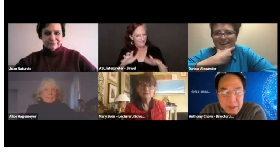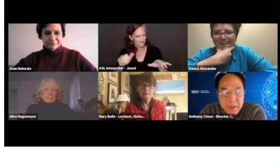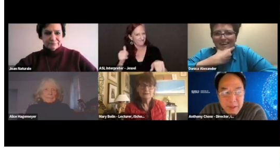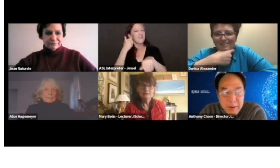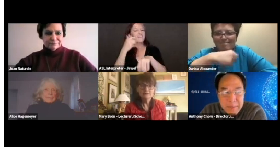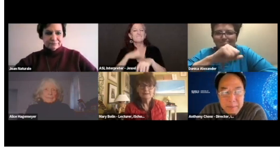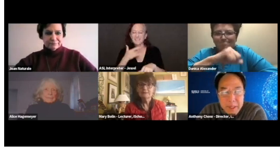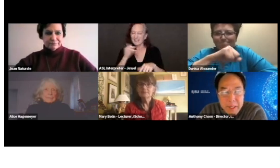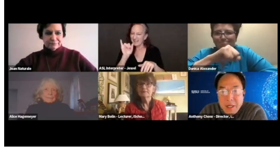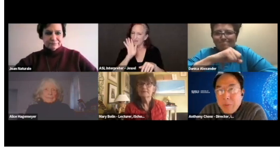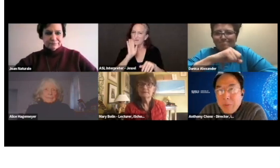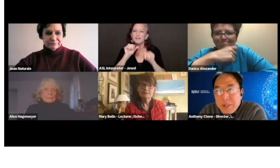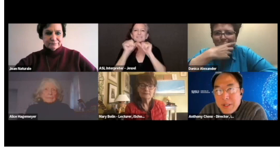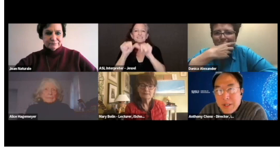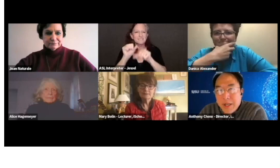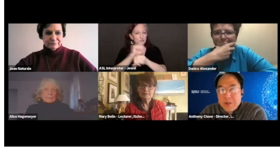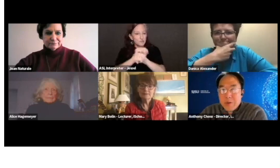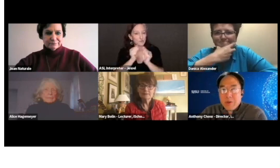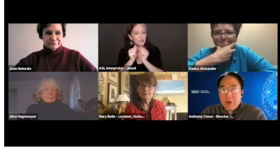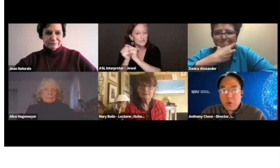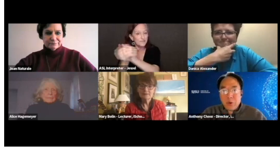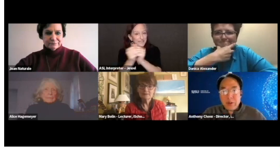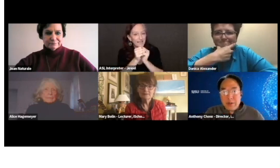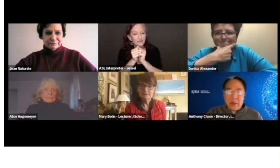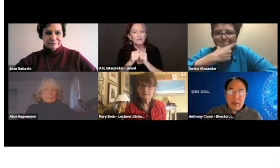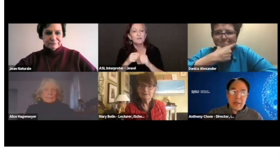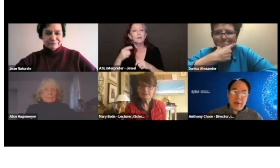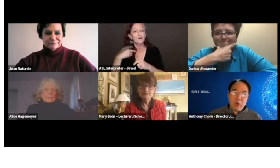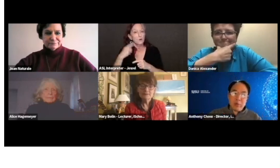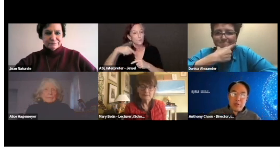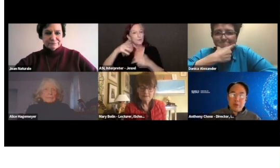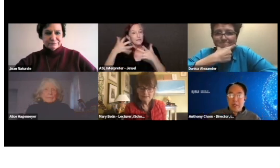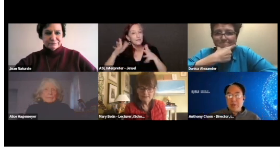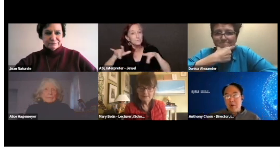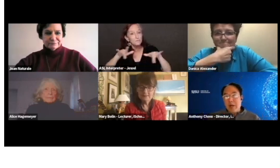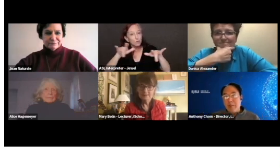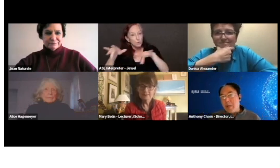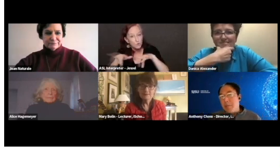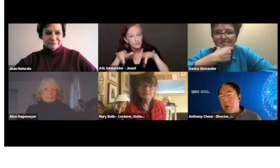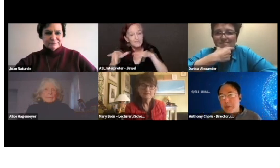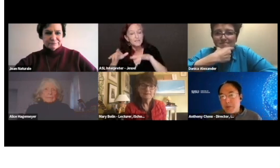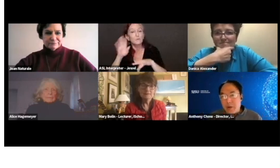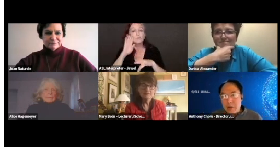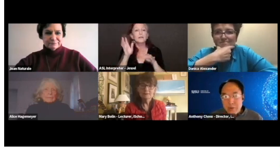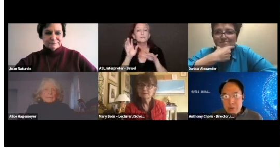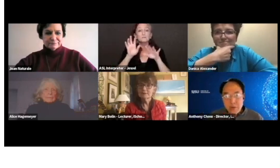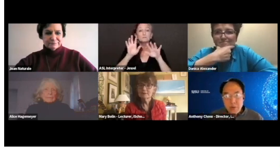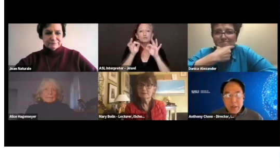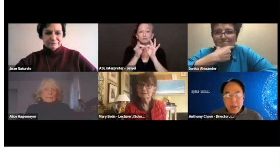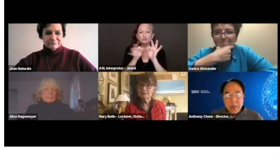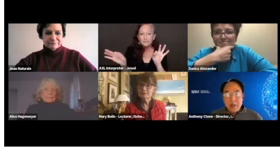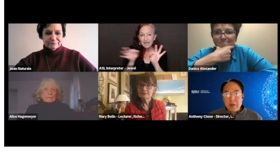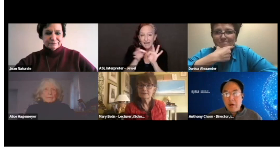The entire proceeding has been recorded and will be transcribed and posted on YouTube along